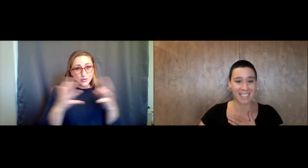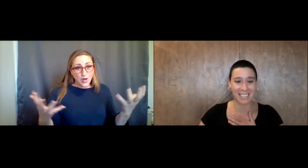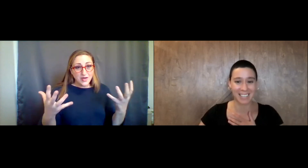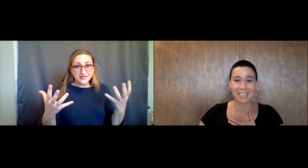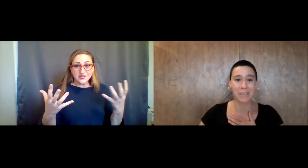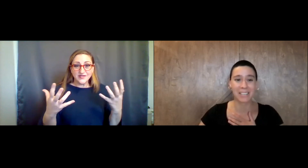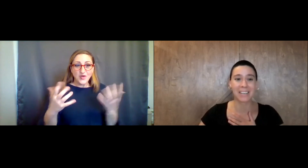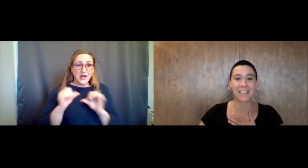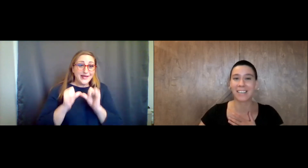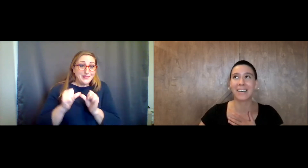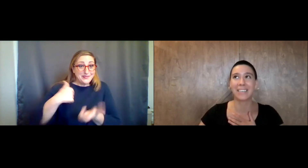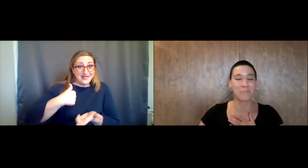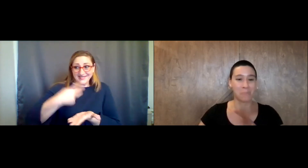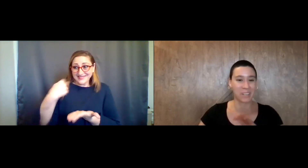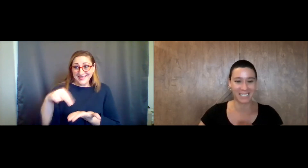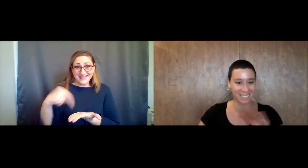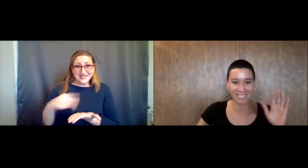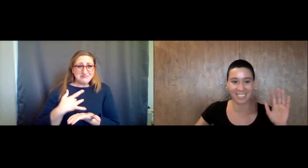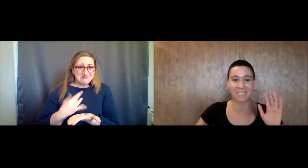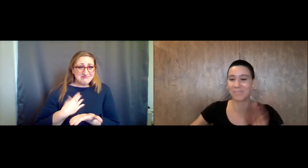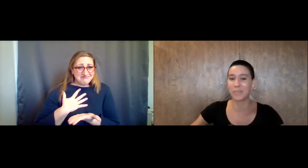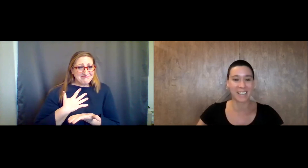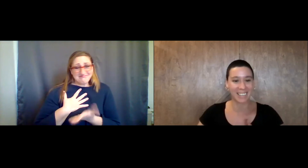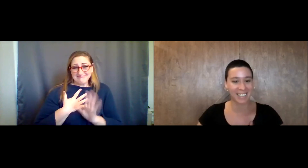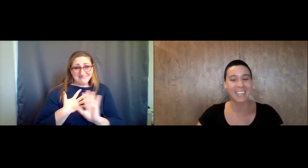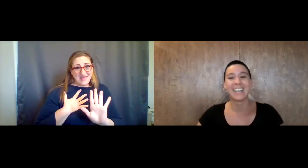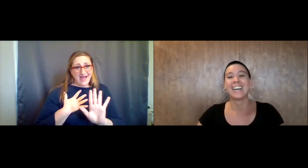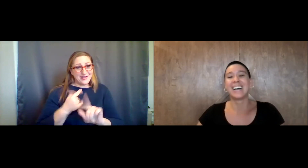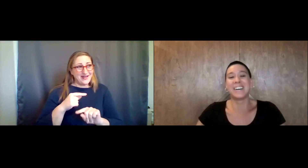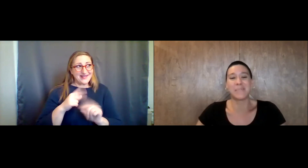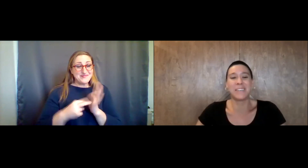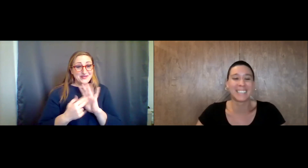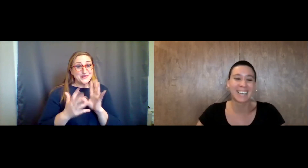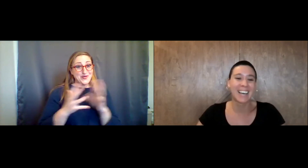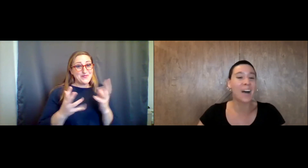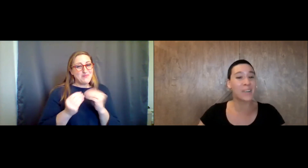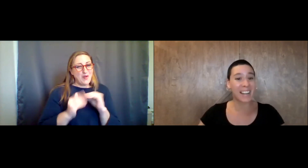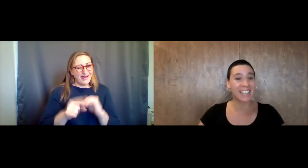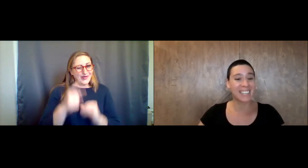ing me dancing. It means more than you might think. All right